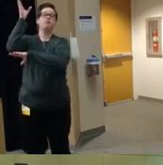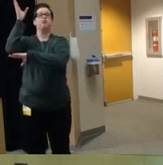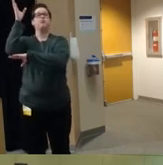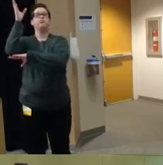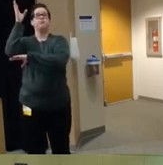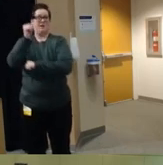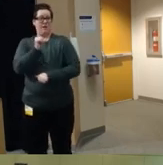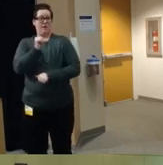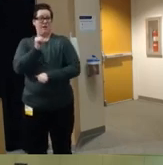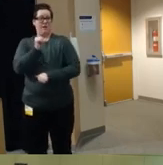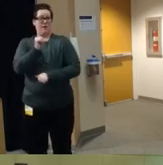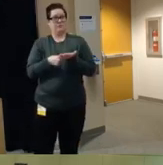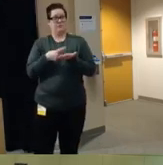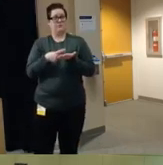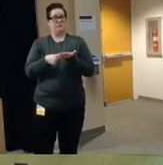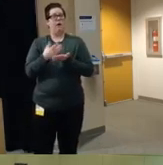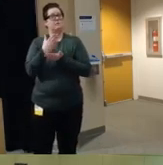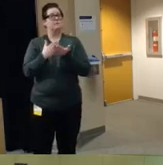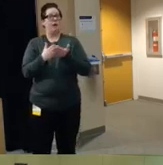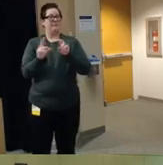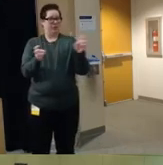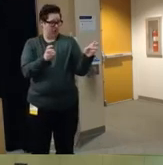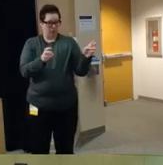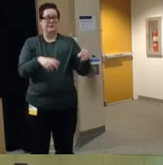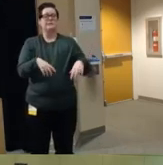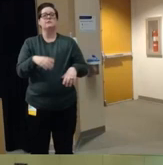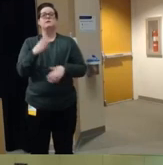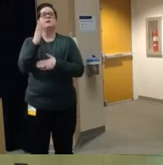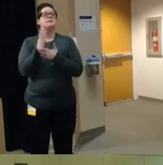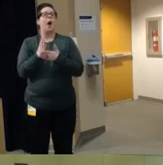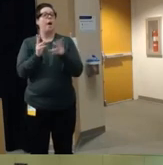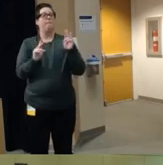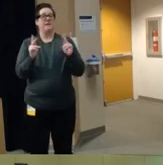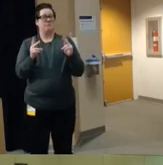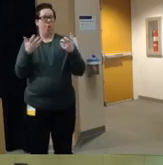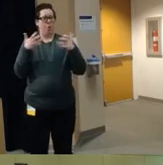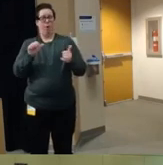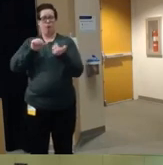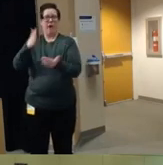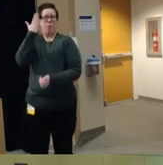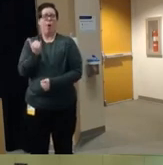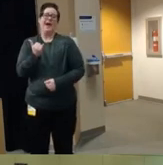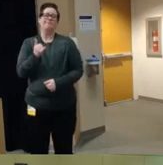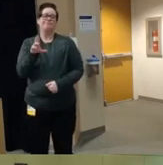the resistance that we fac um in addressing this issue stems from systemic racism um it shows up in